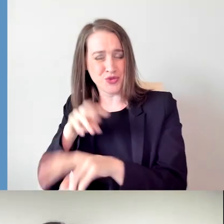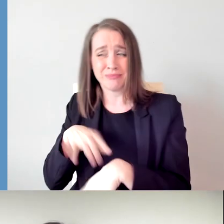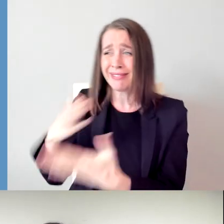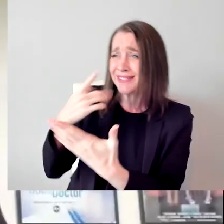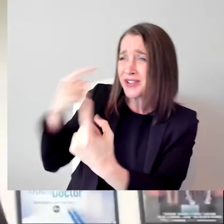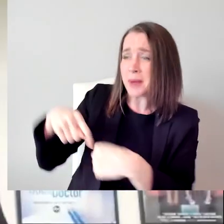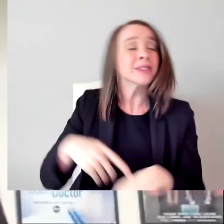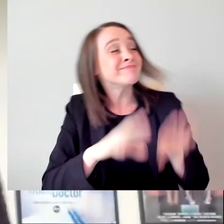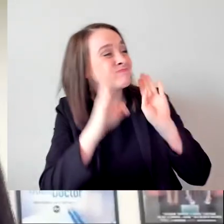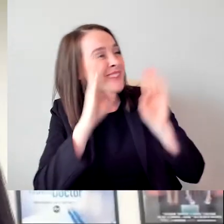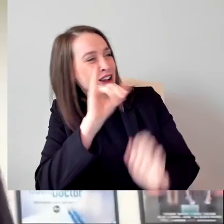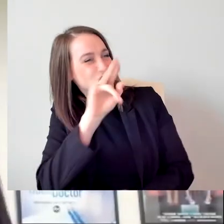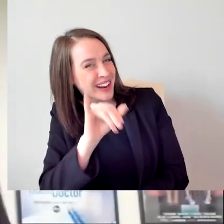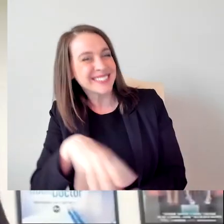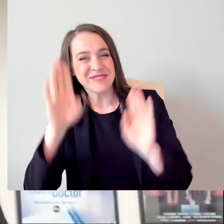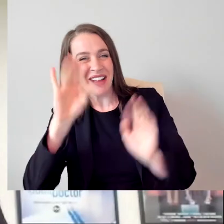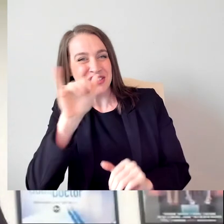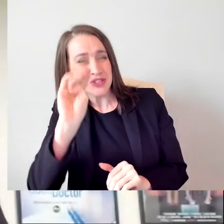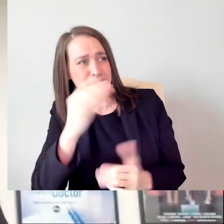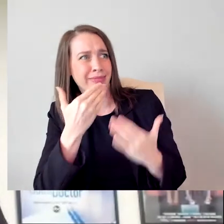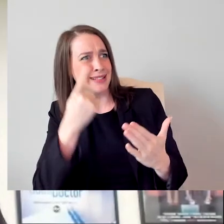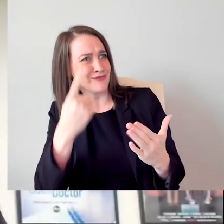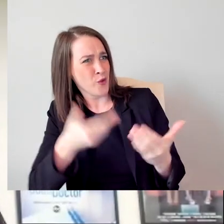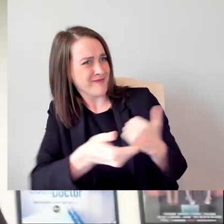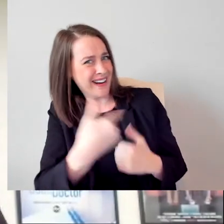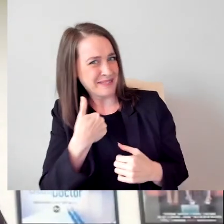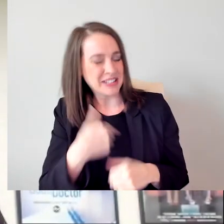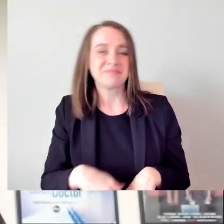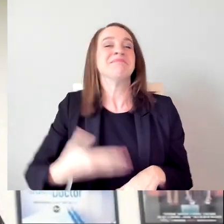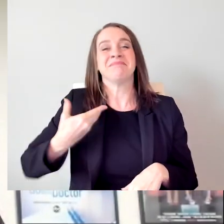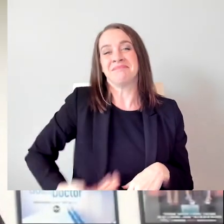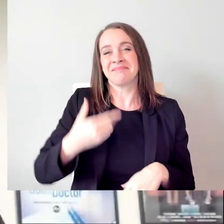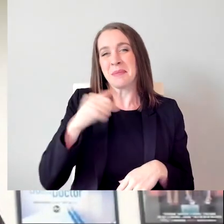Hey, Jim. Thank you for having me. I am a Asian-American woman.